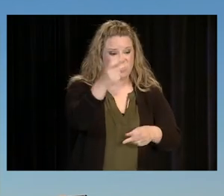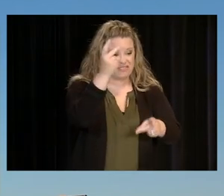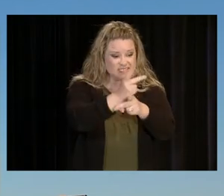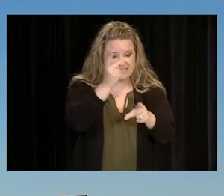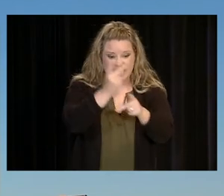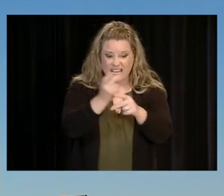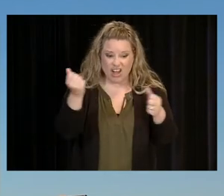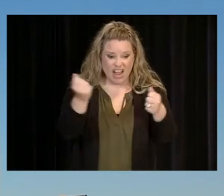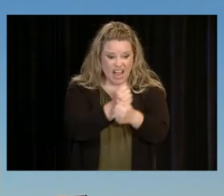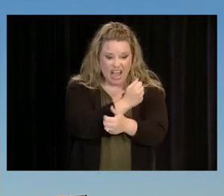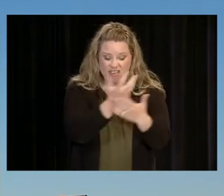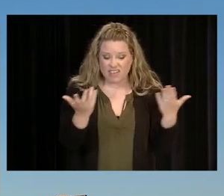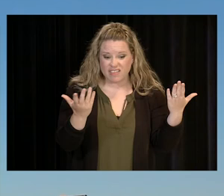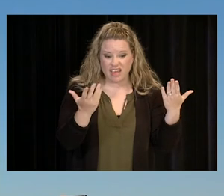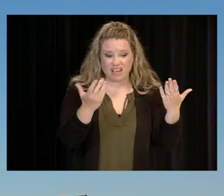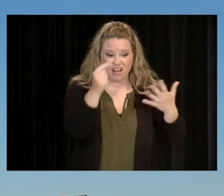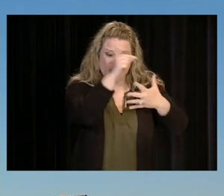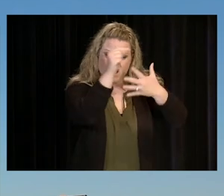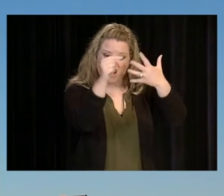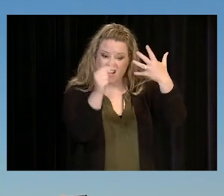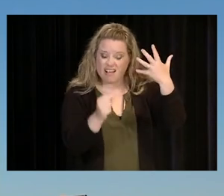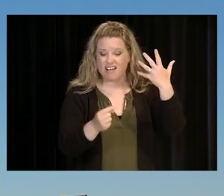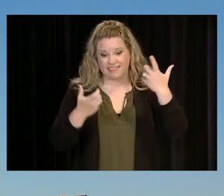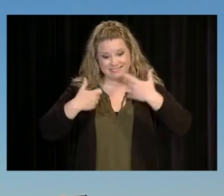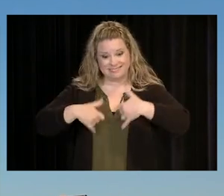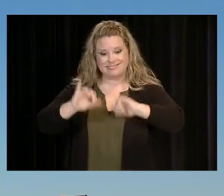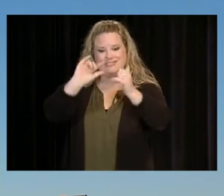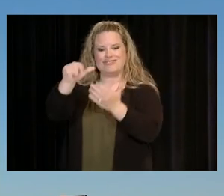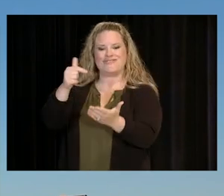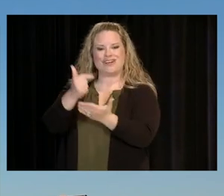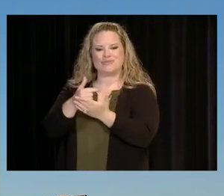TO WHERE YOU ARE TODAY IS SPECIAL AND AMAZING.